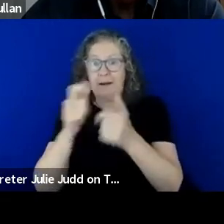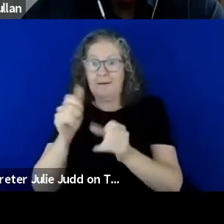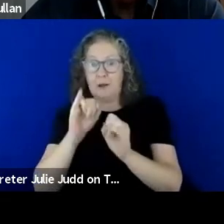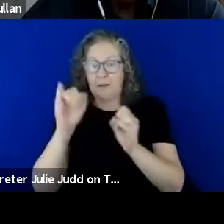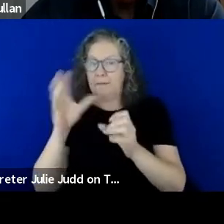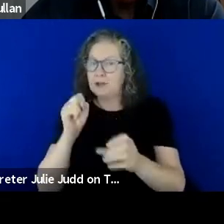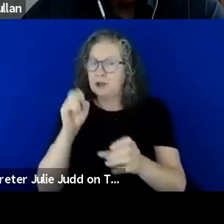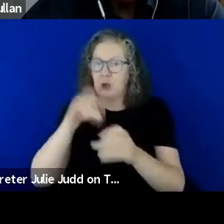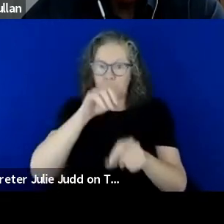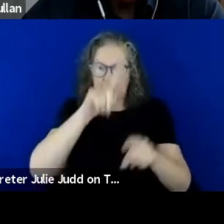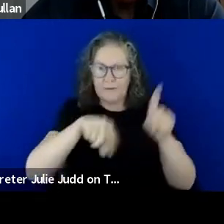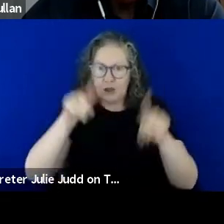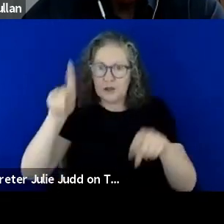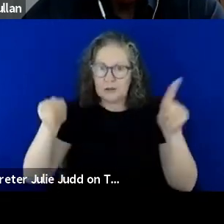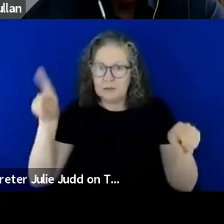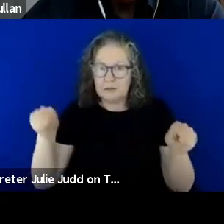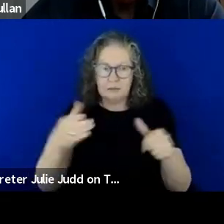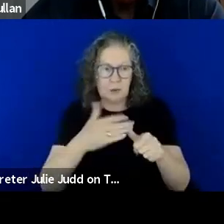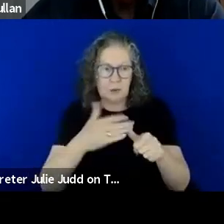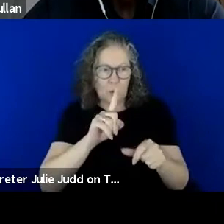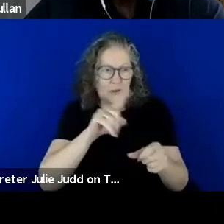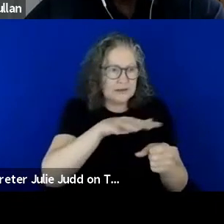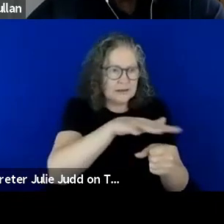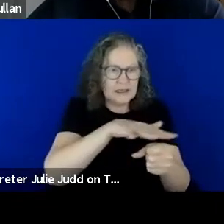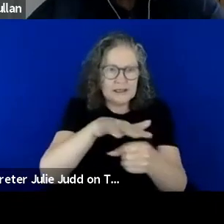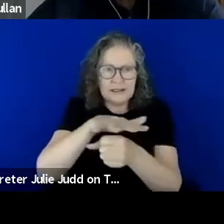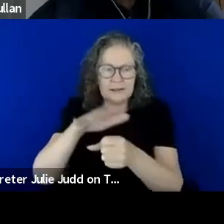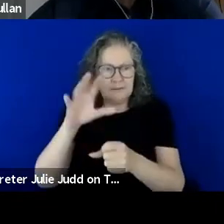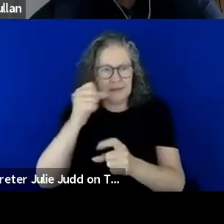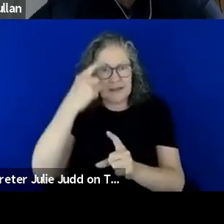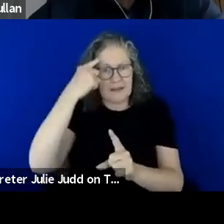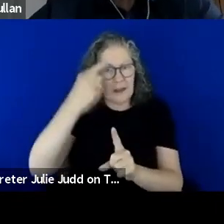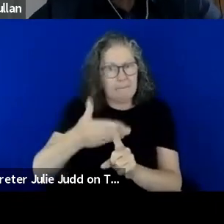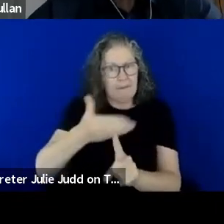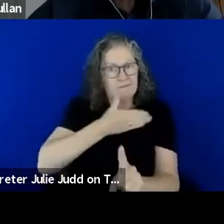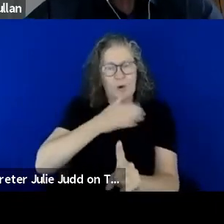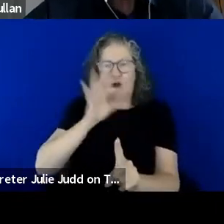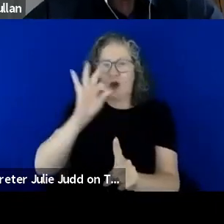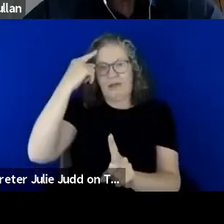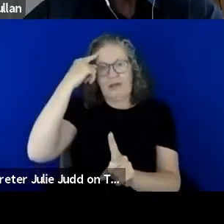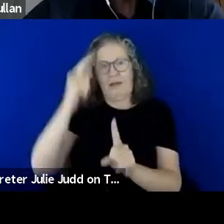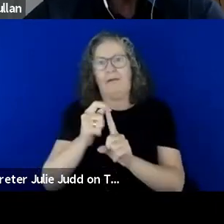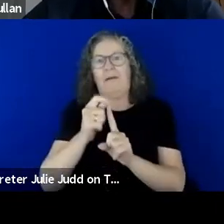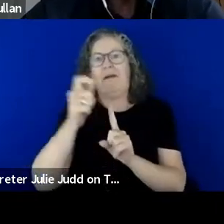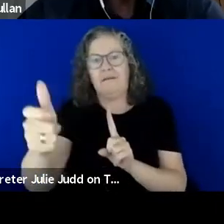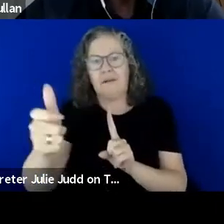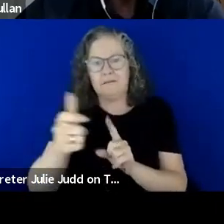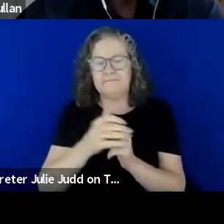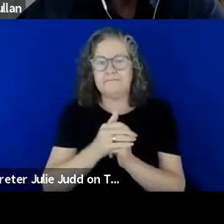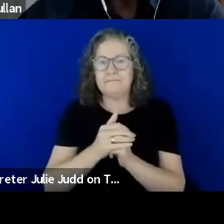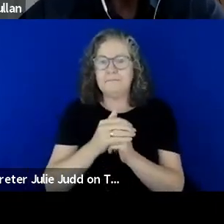according to the setting, as a full thought not an afterthought. Every interaction matters and